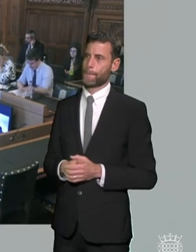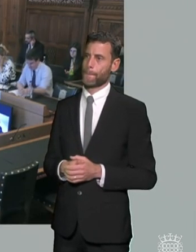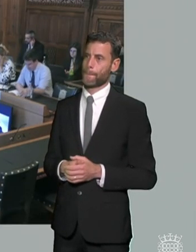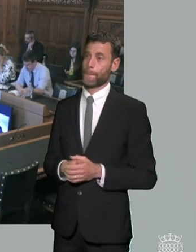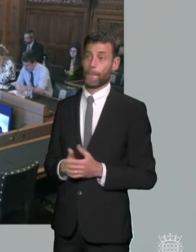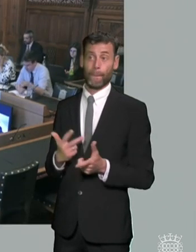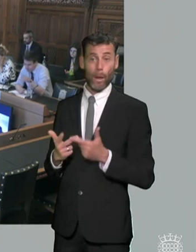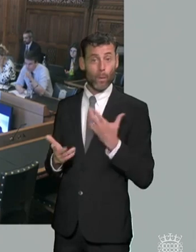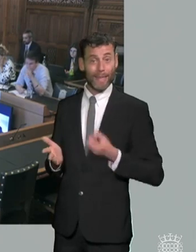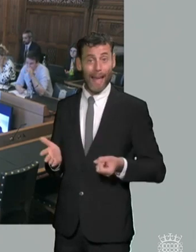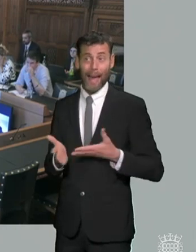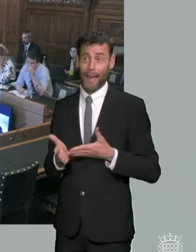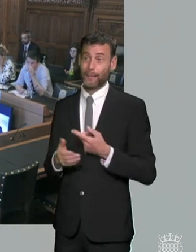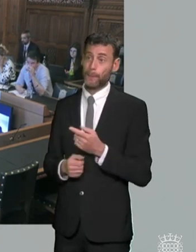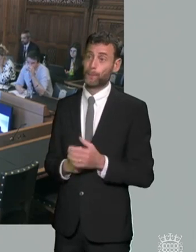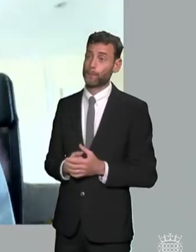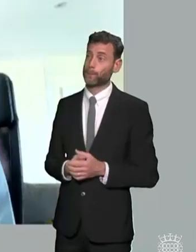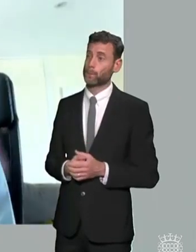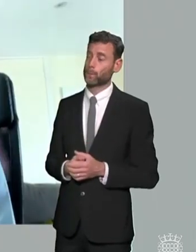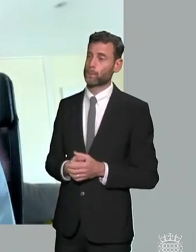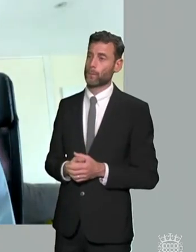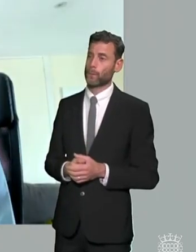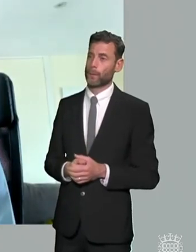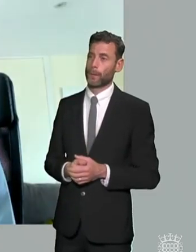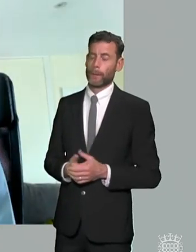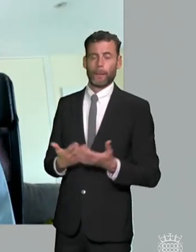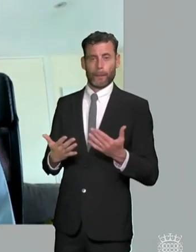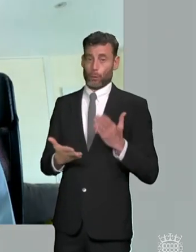yeah just just if i might come in and say that that it goes back to what i said earlier around